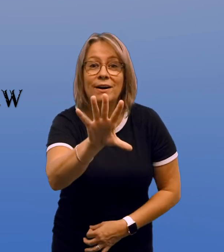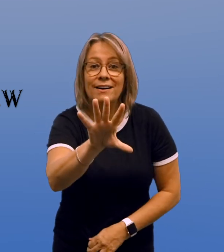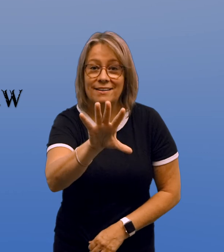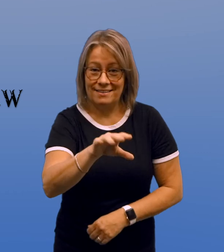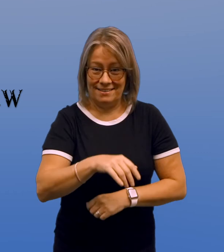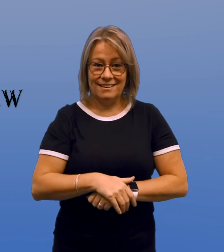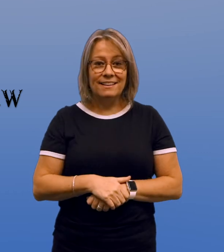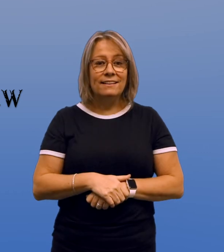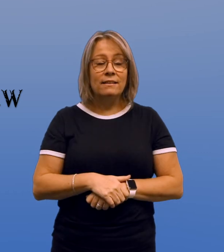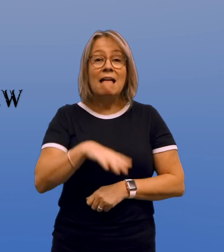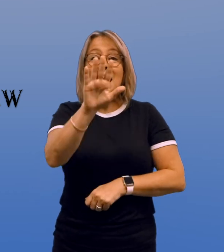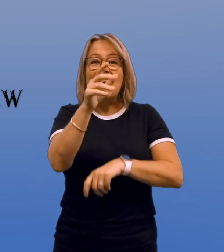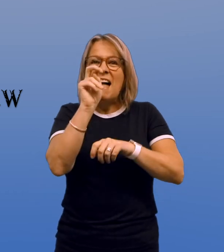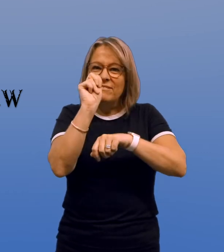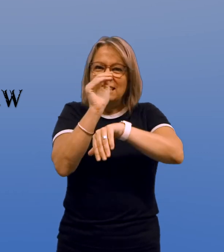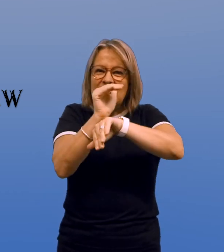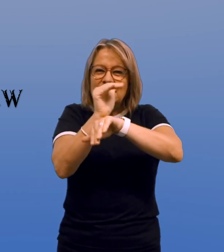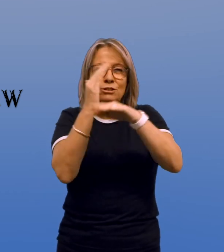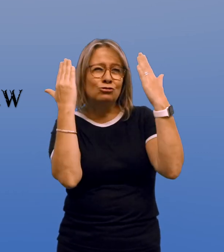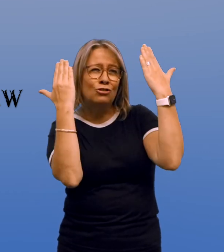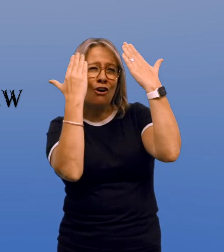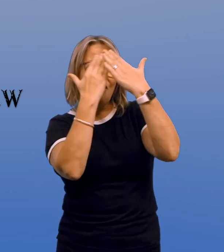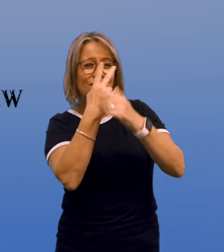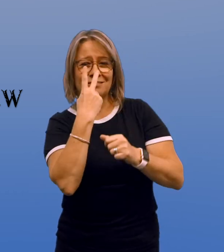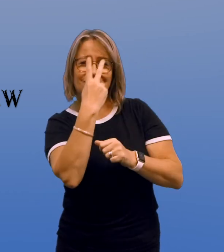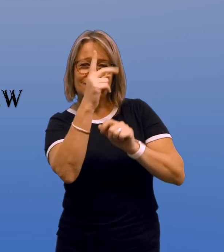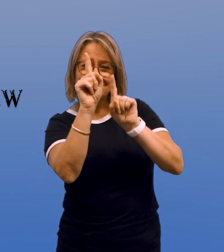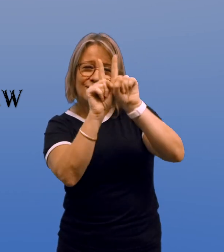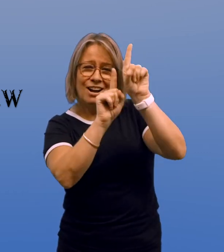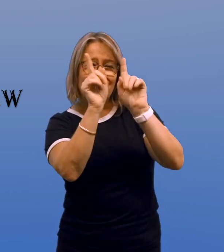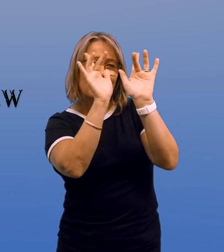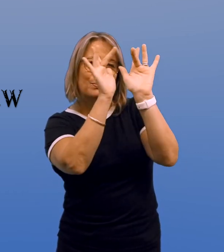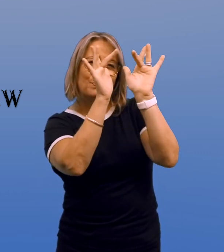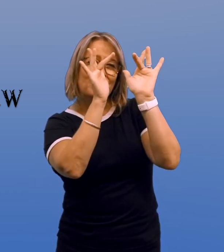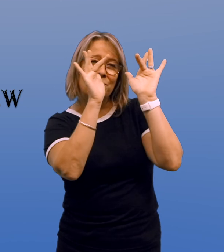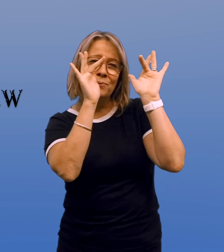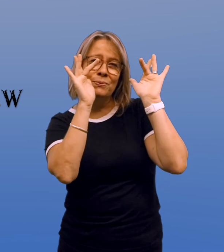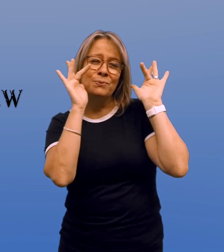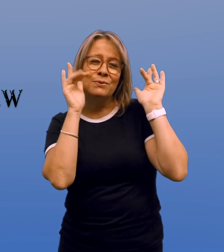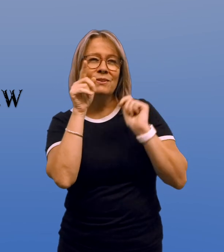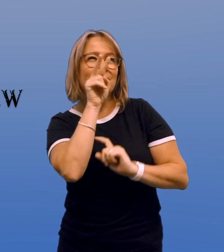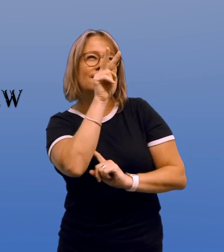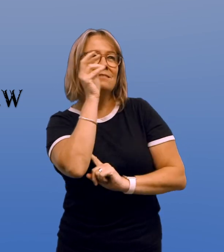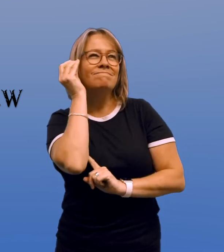and make a wish before blowing out the candles. And even in the darkness of night, when we see a star shining brightly,